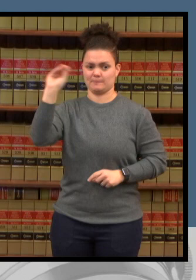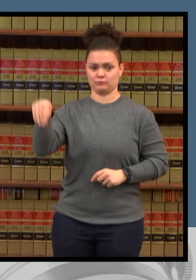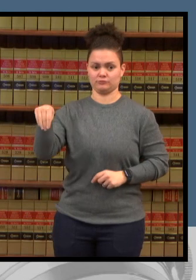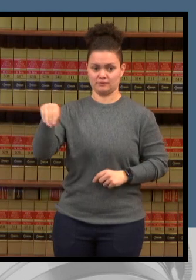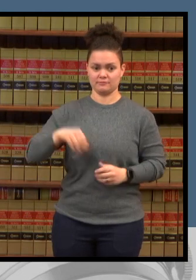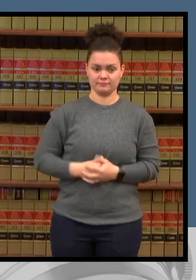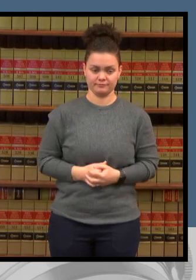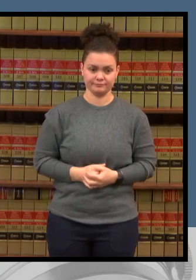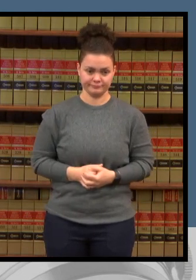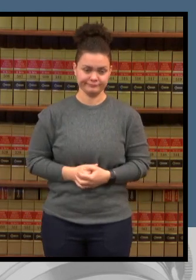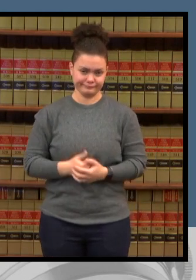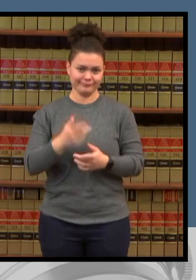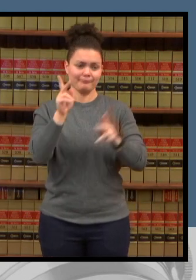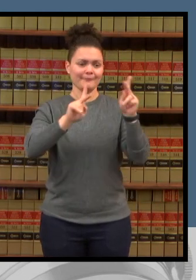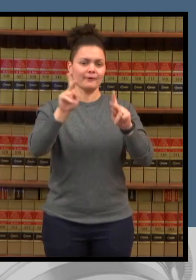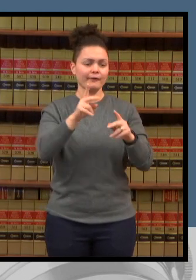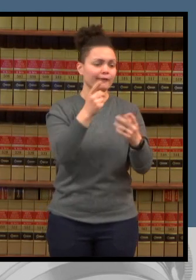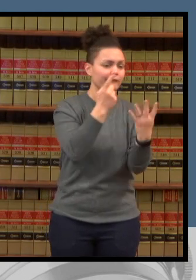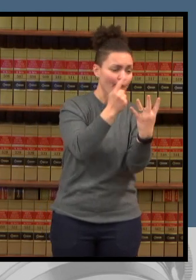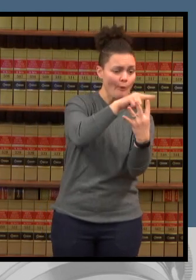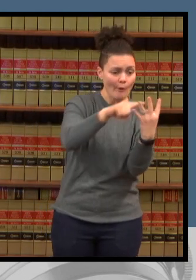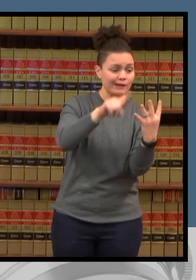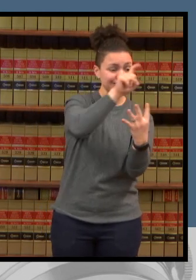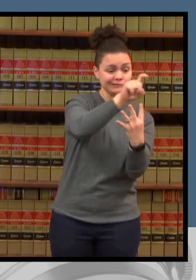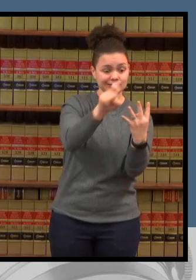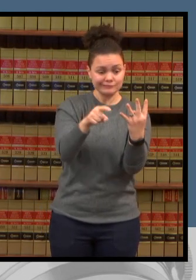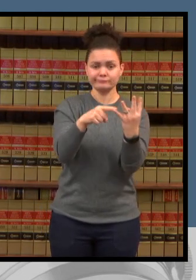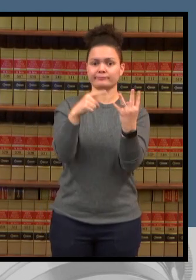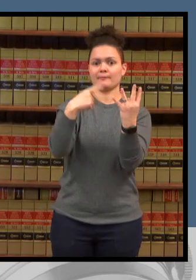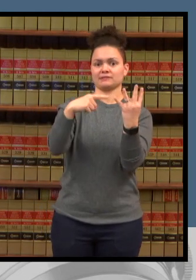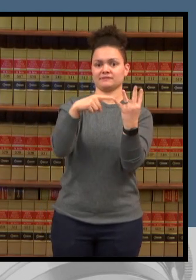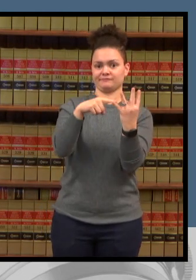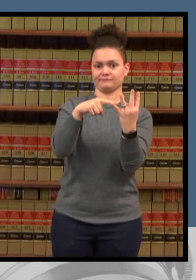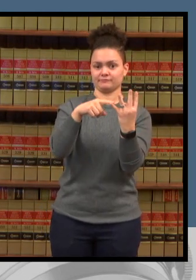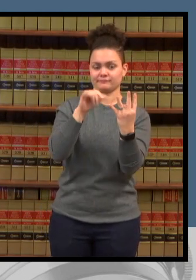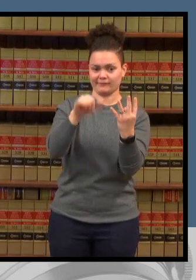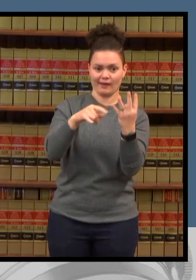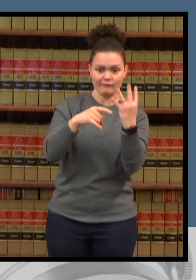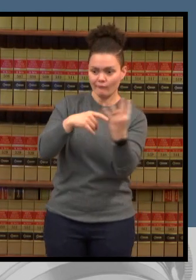our hospital hospitalizations which have been declining steadily over the past several weeks